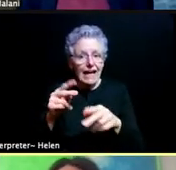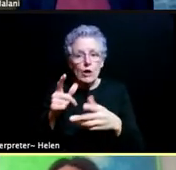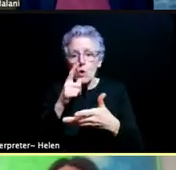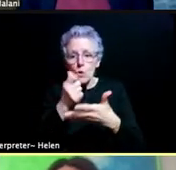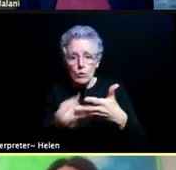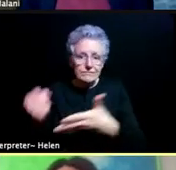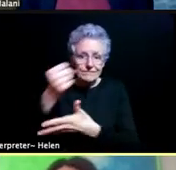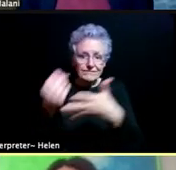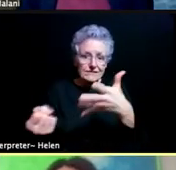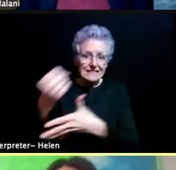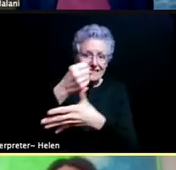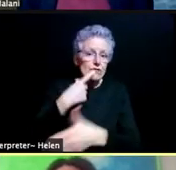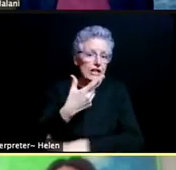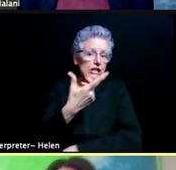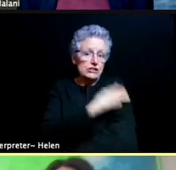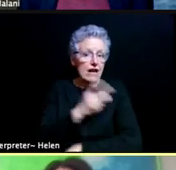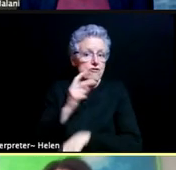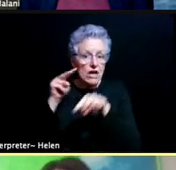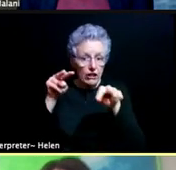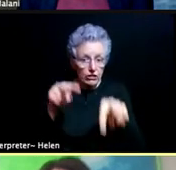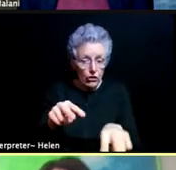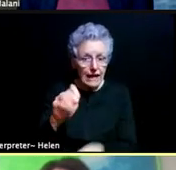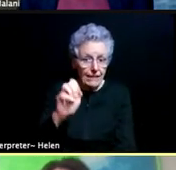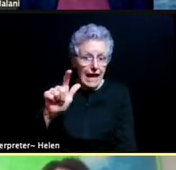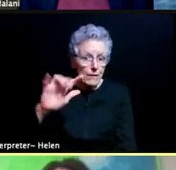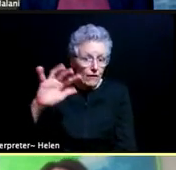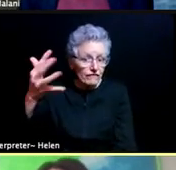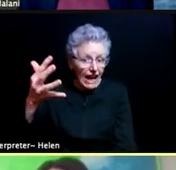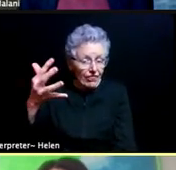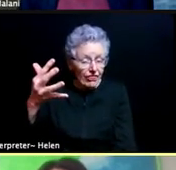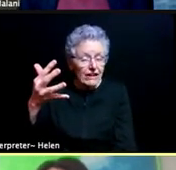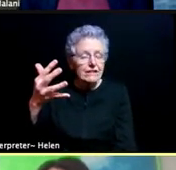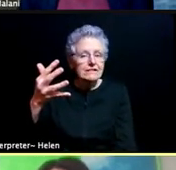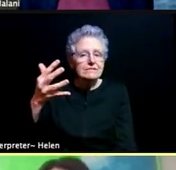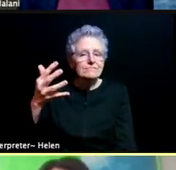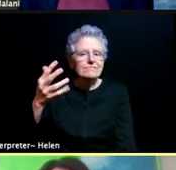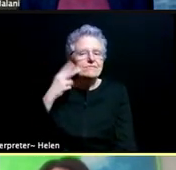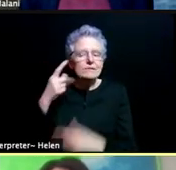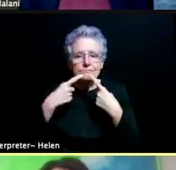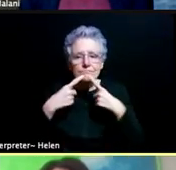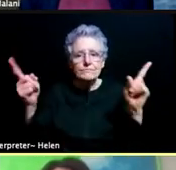and see that April 5th date announced. Their timeline roughly for that population